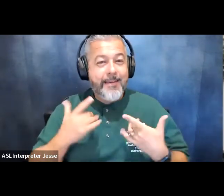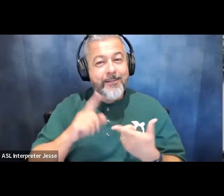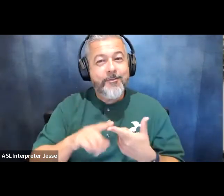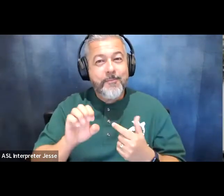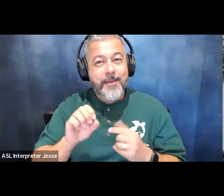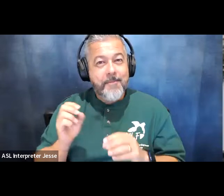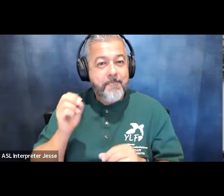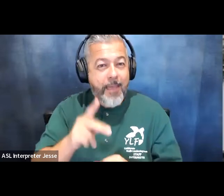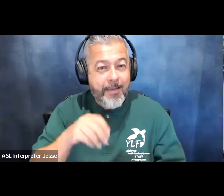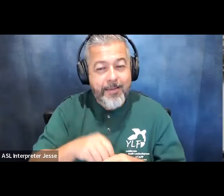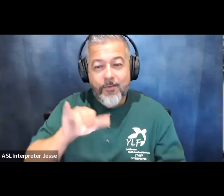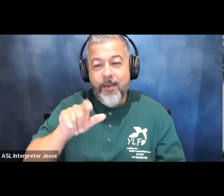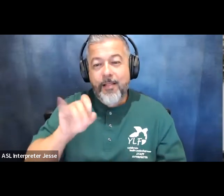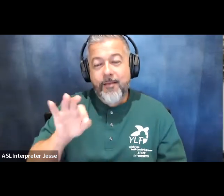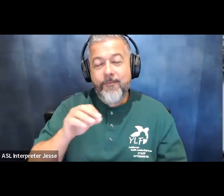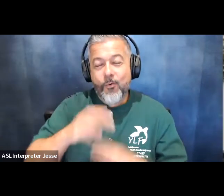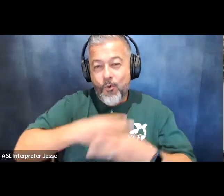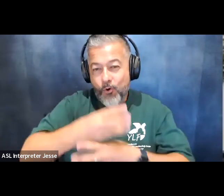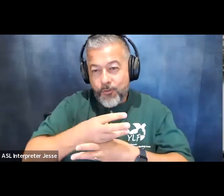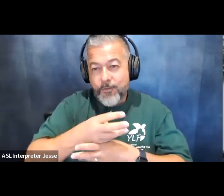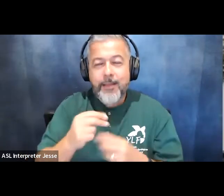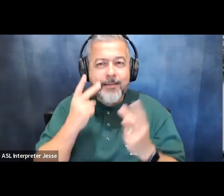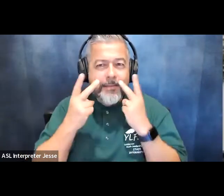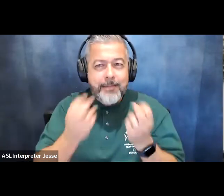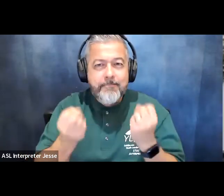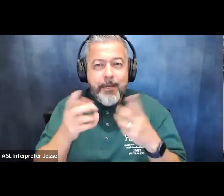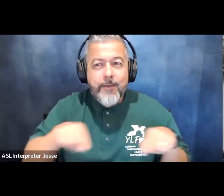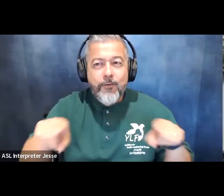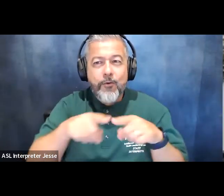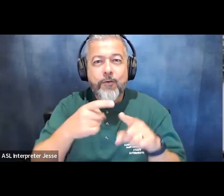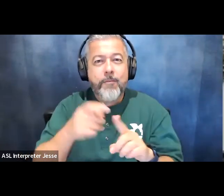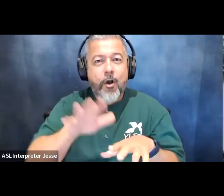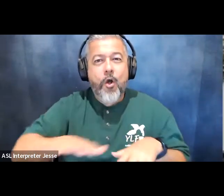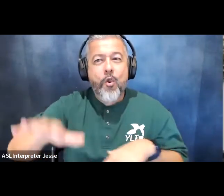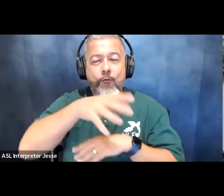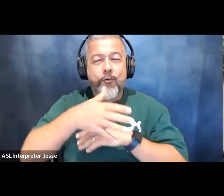in the ylf world and see so many of you guys from all over the country we really appreciate you